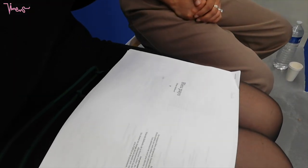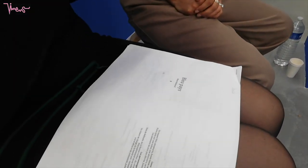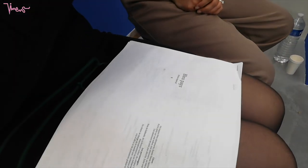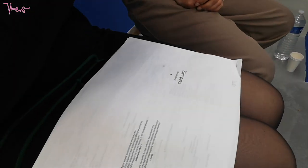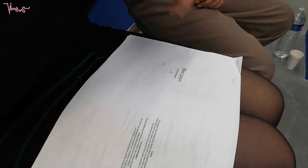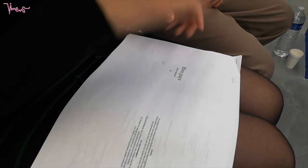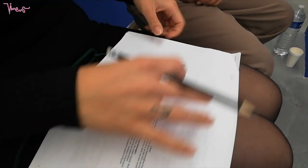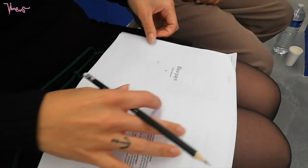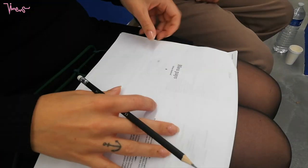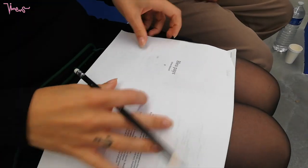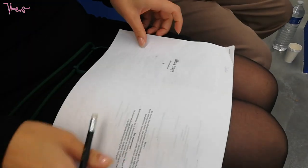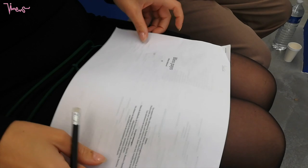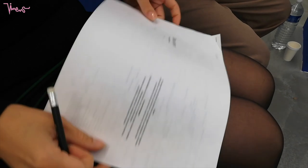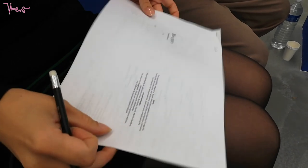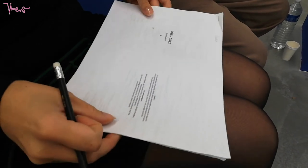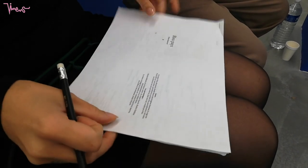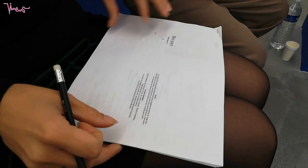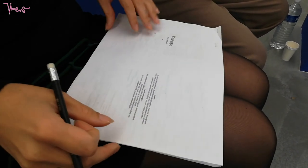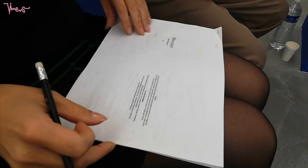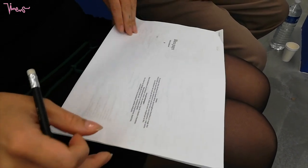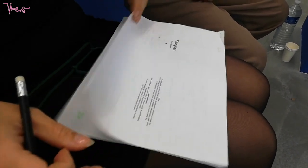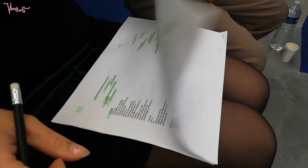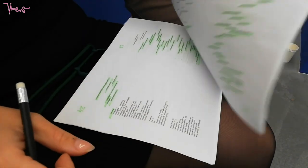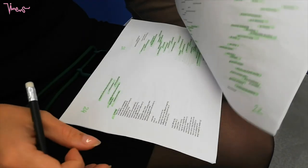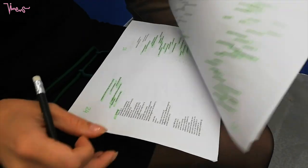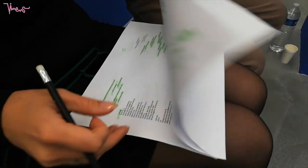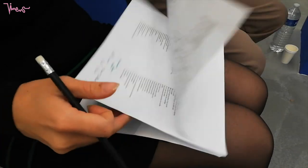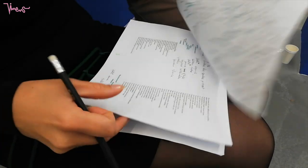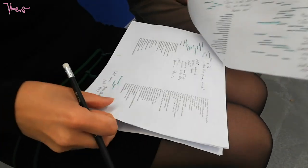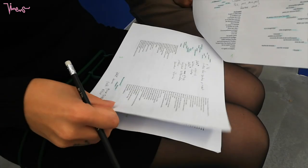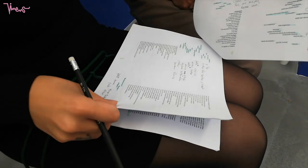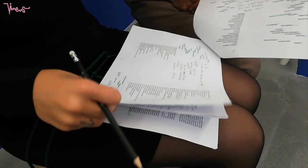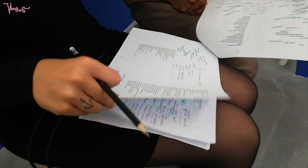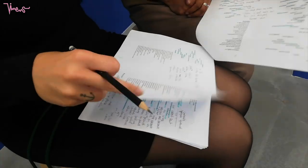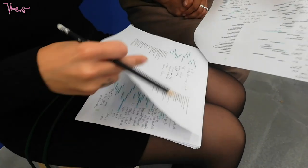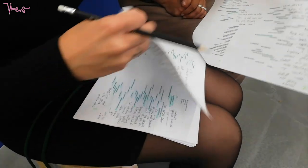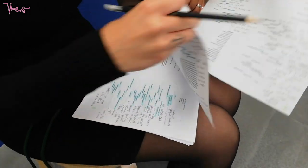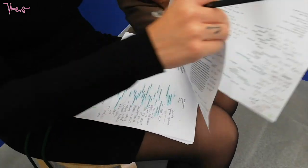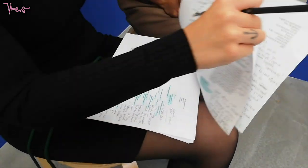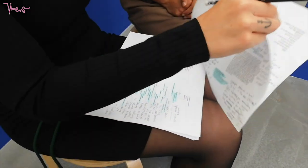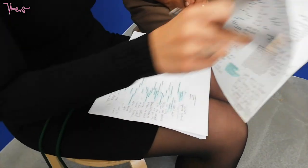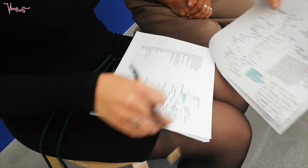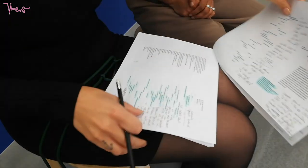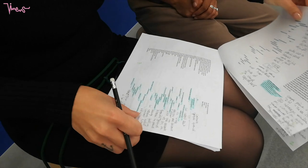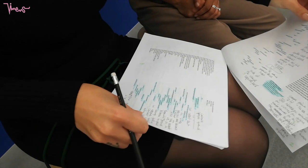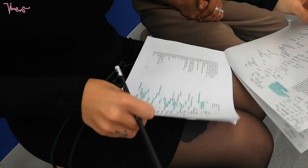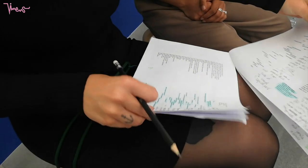(Élodia) Afterwards, listening again and reading the text, I said to myself: ooohh! But in fact, compared to Eve, I believe that I say less, you see?